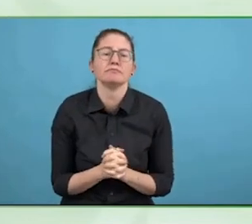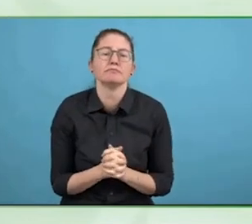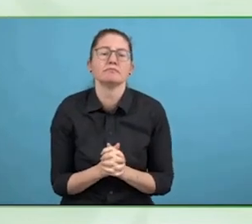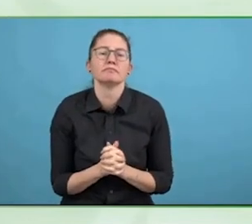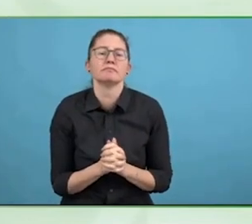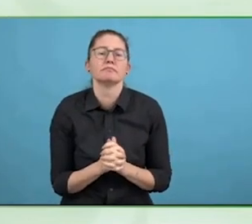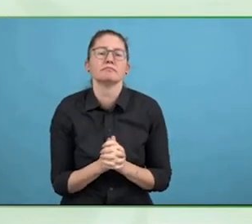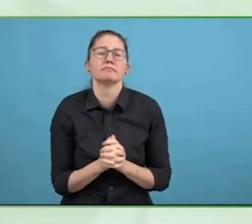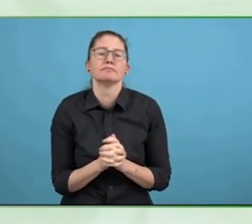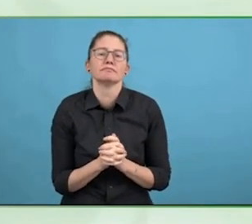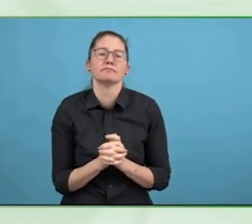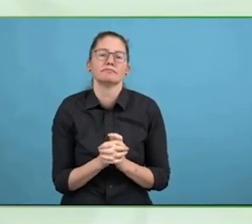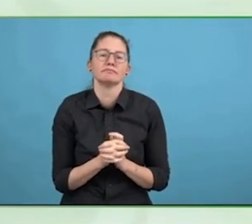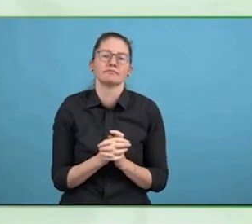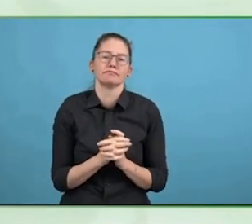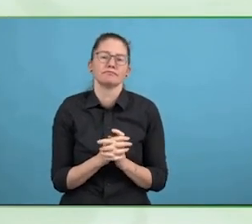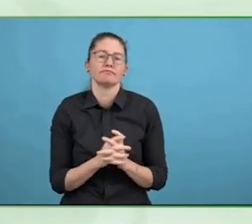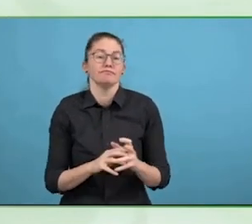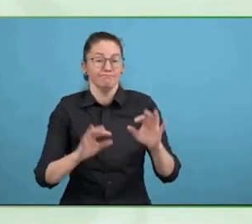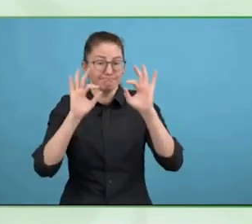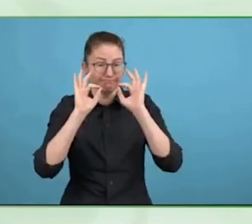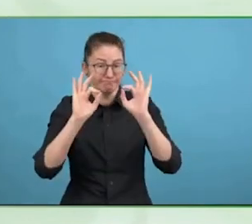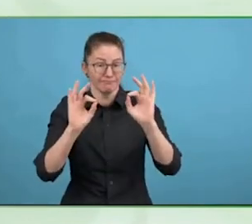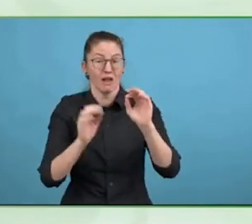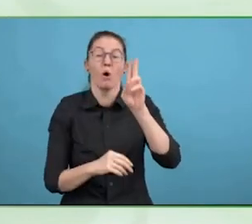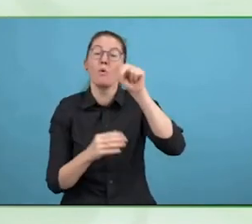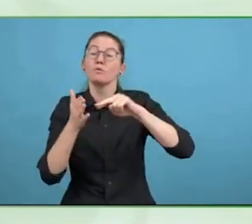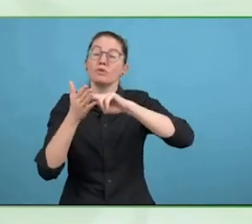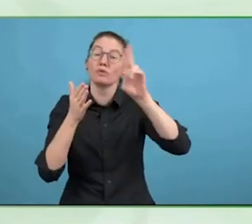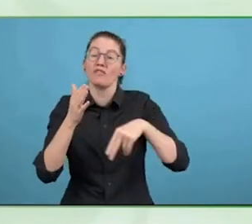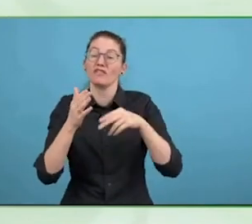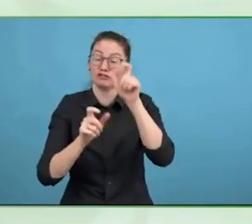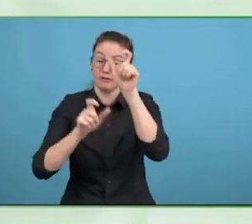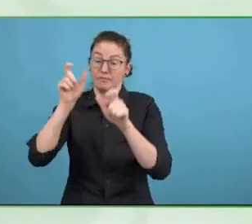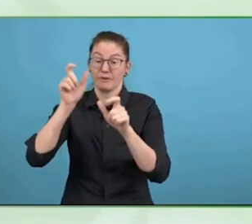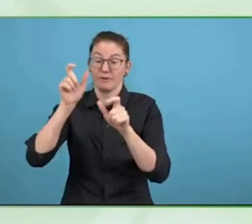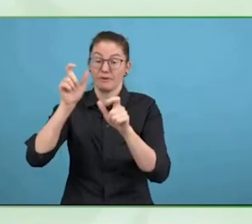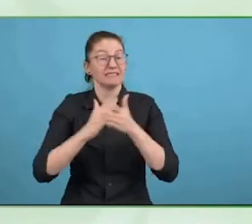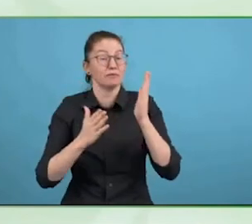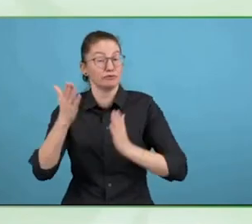What we have seen over the past 10 or more years in the UN, and